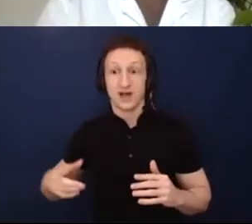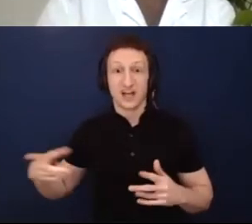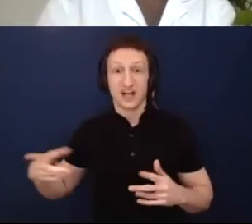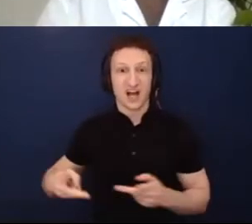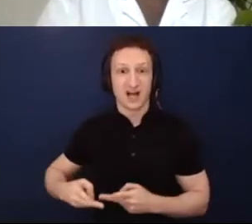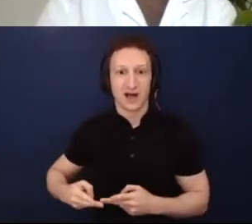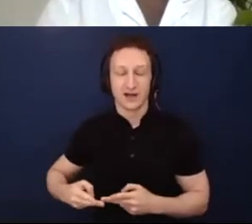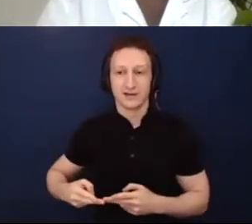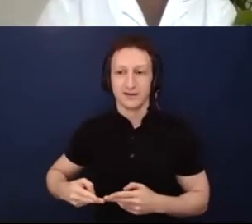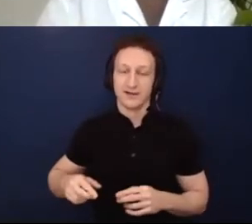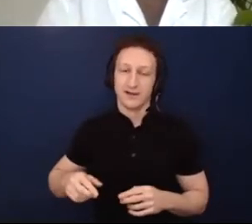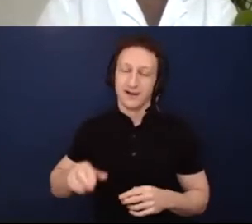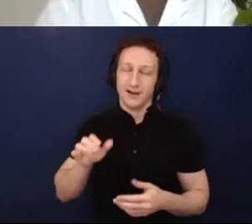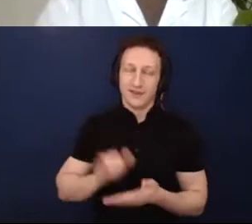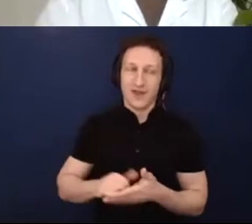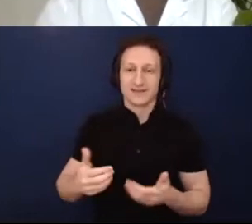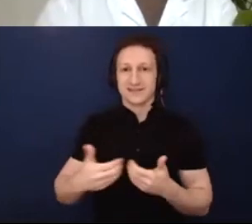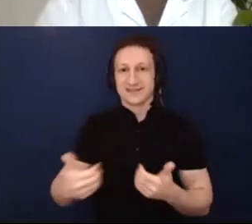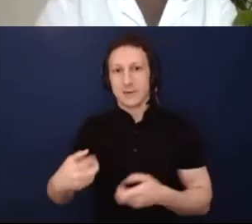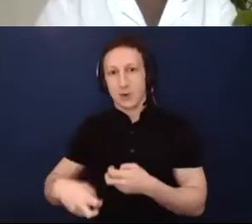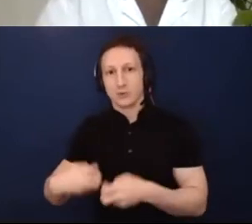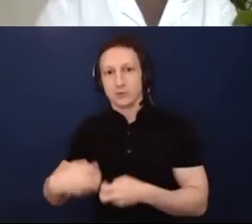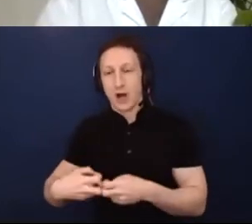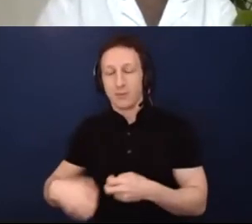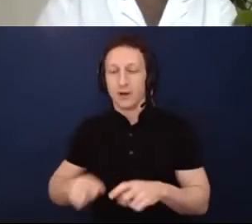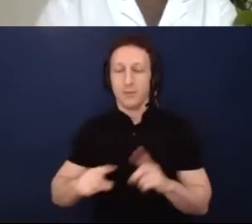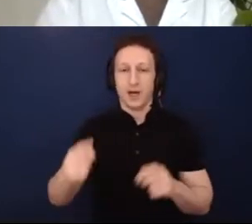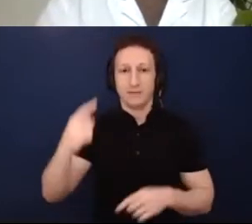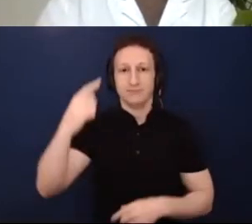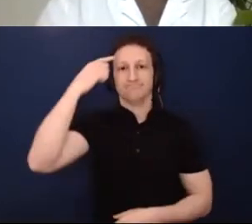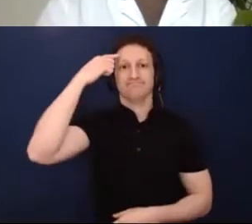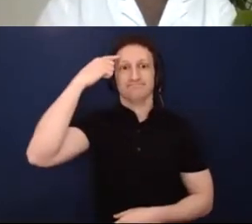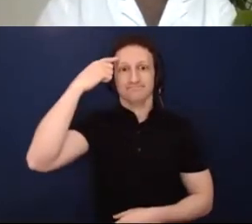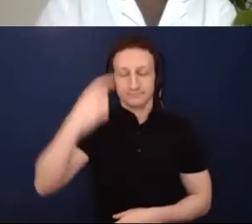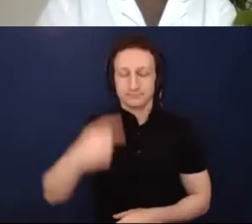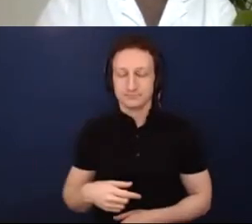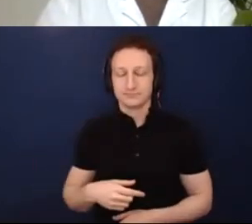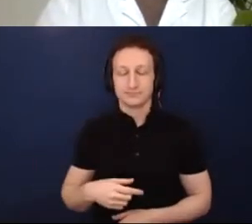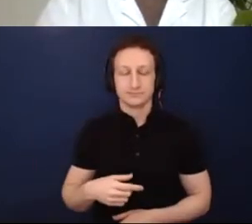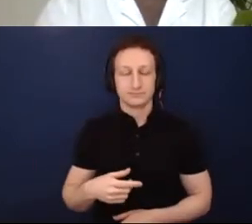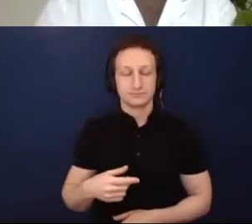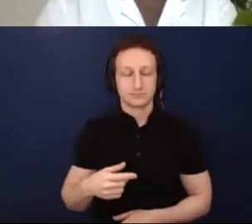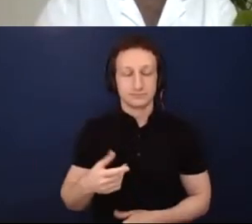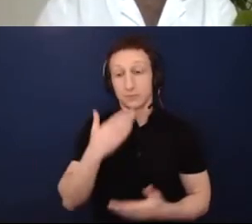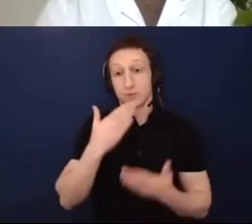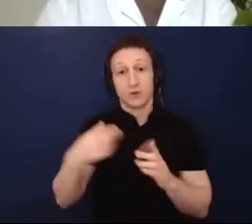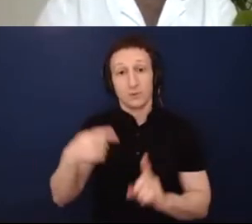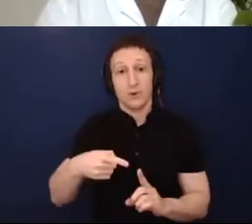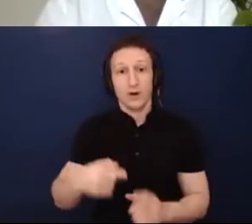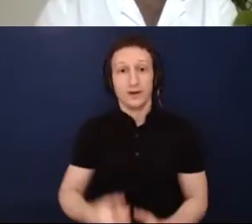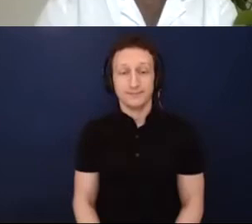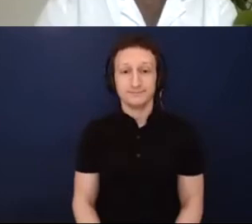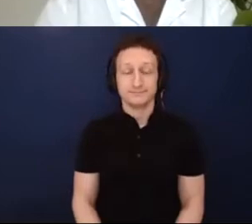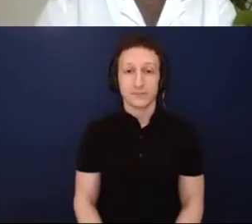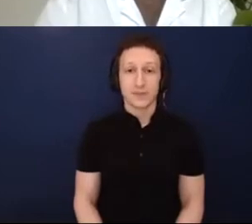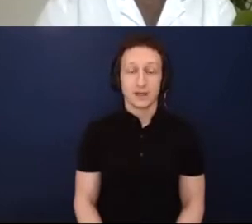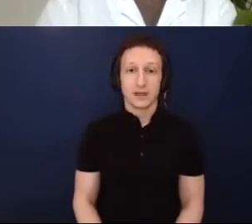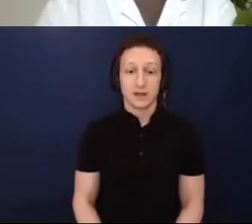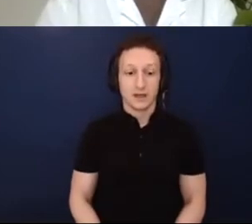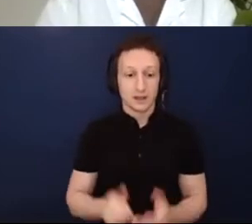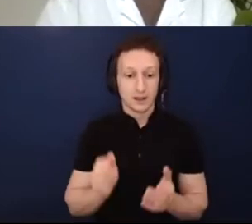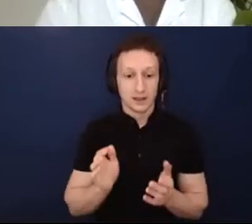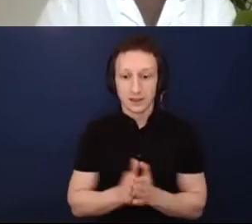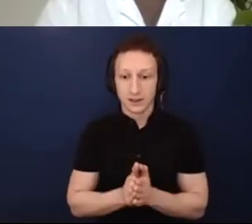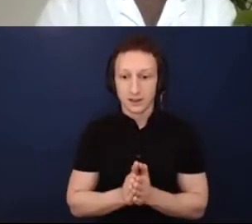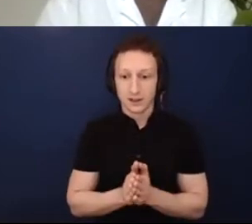something that I thought of while you all are speaking. Okay. Moving along, I